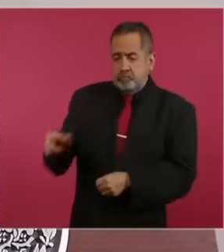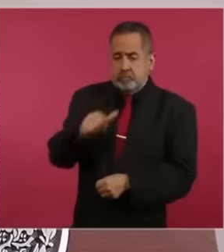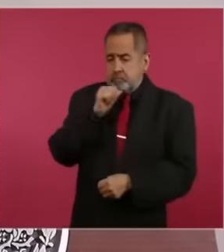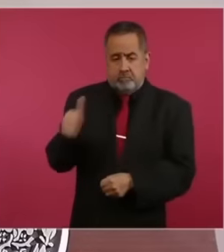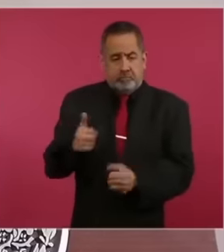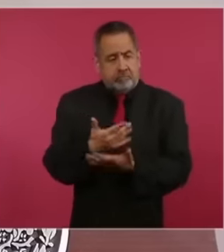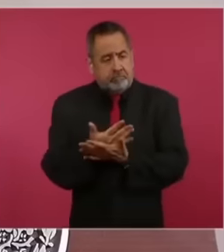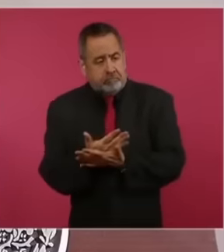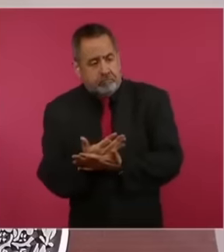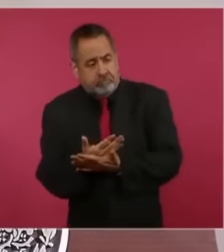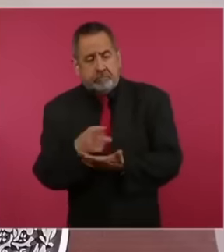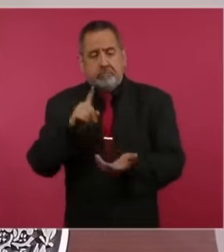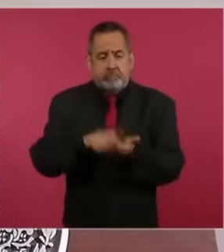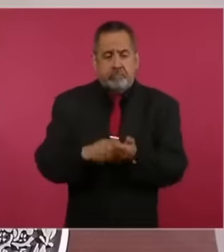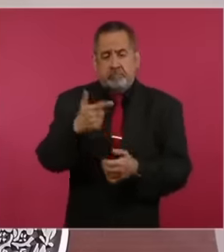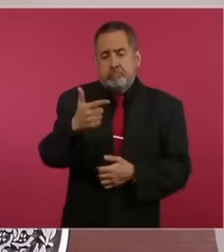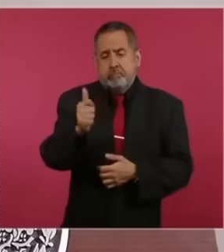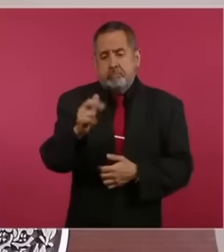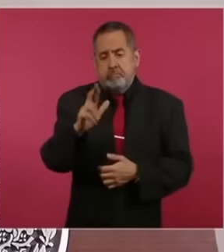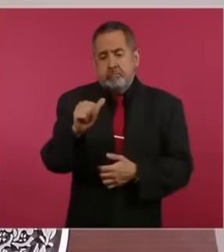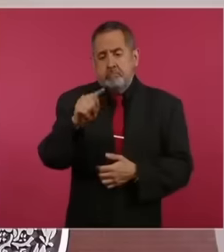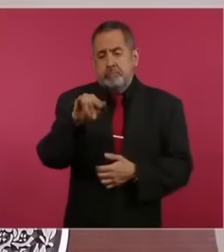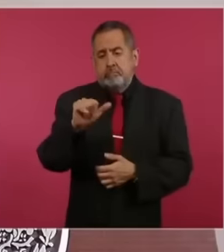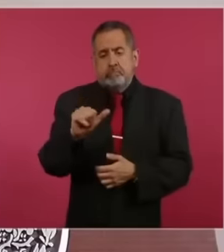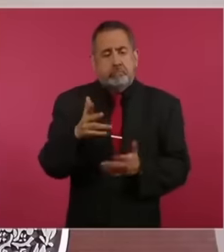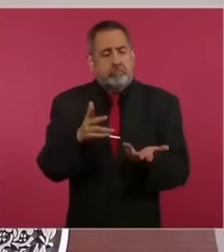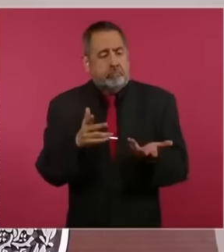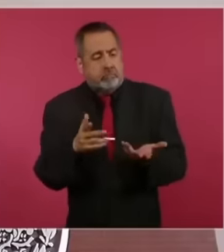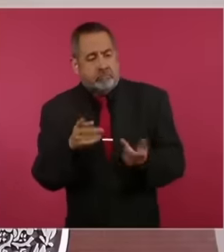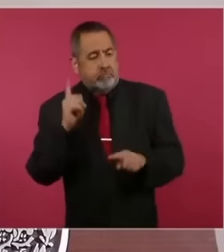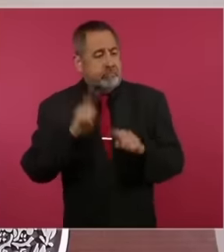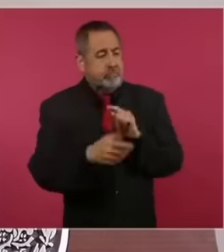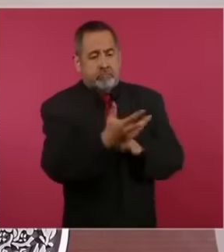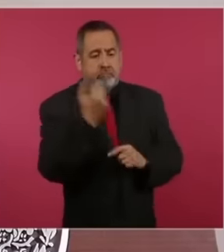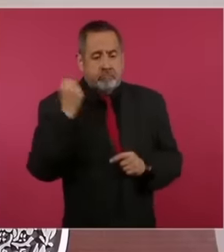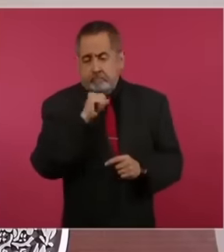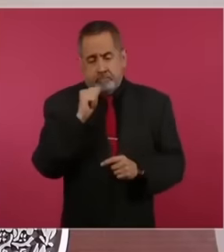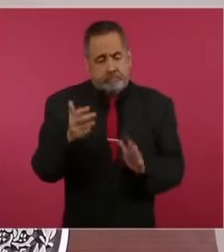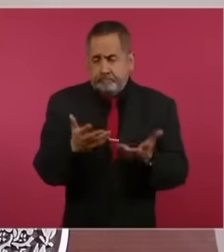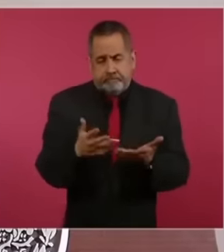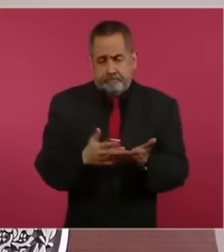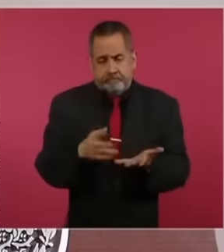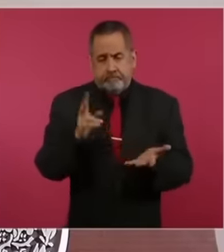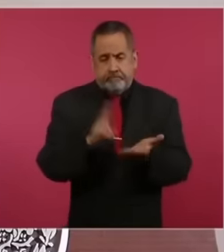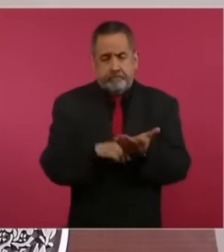It is just that a guarantee that does not make a payment to the treasury does not count as money within the